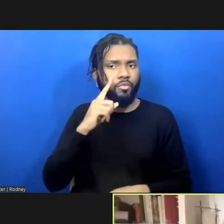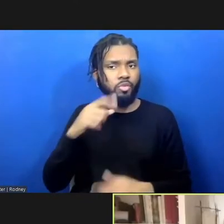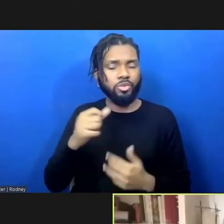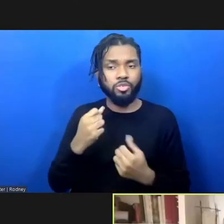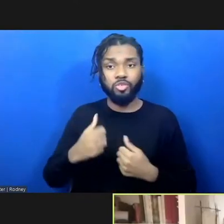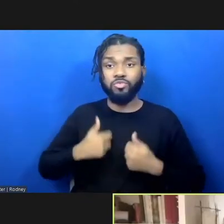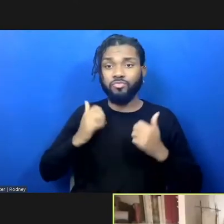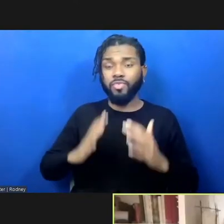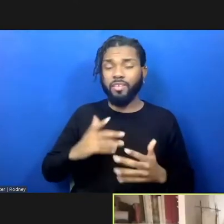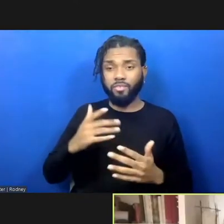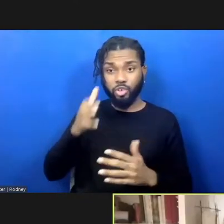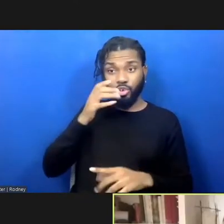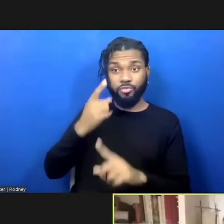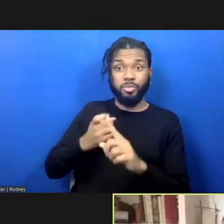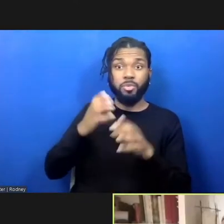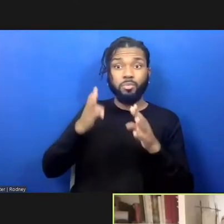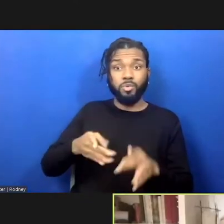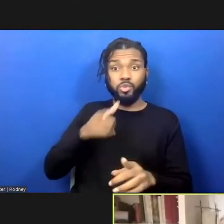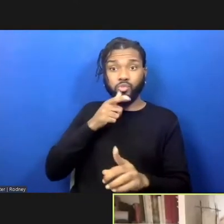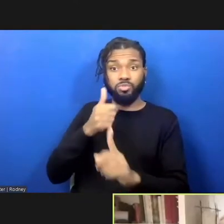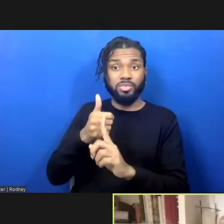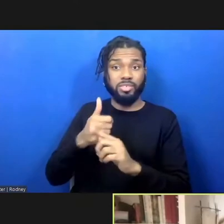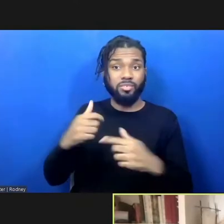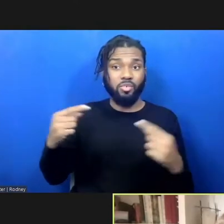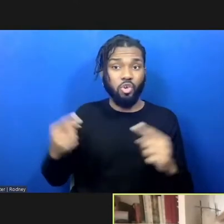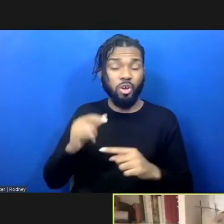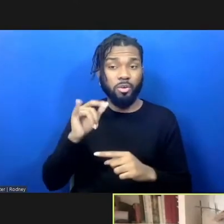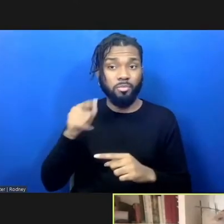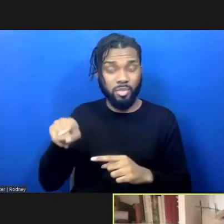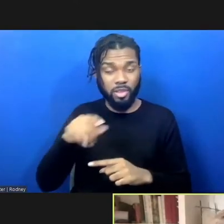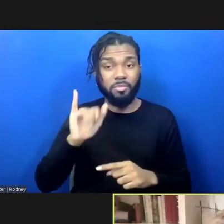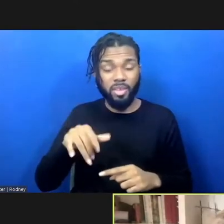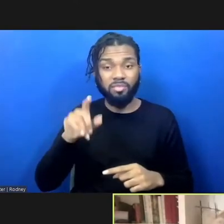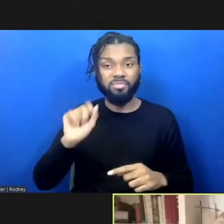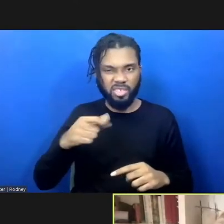from the person who harmed them, "Yes, I did this, and how can I make this right?"